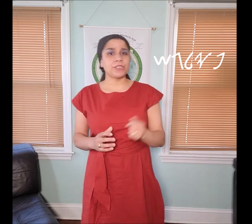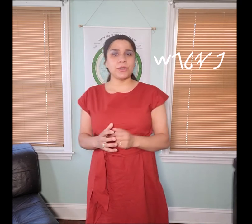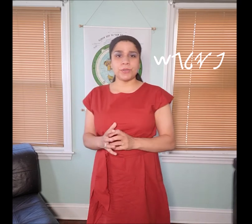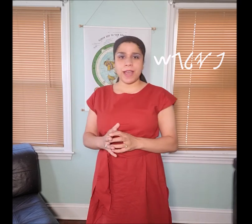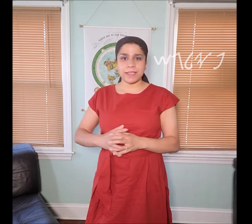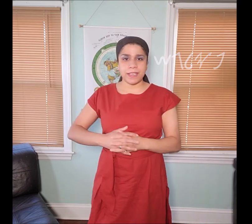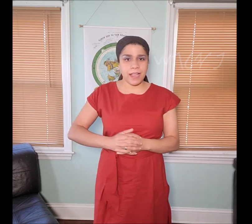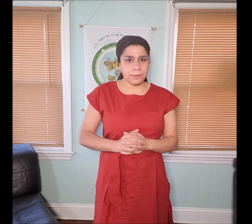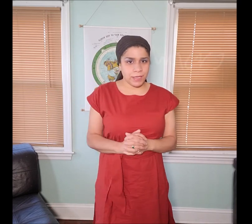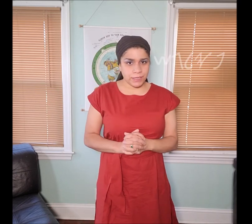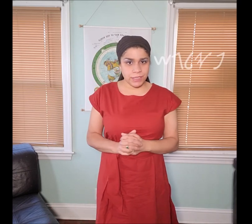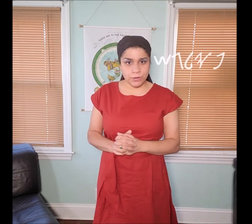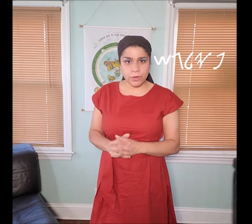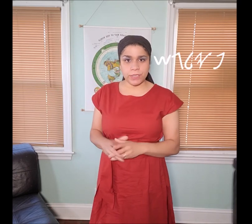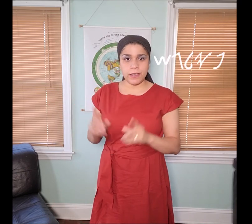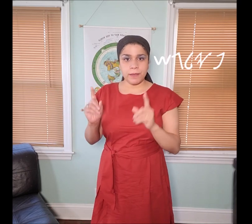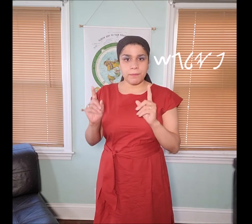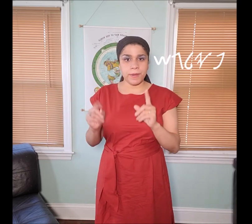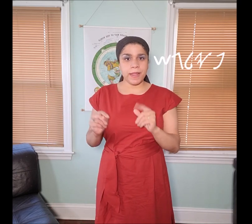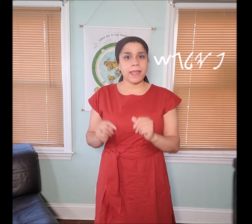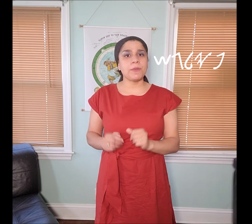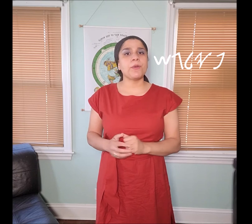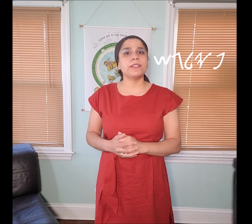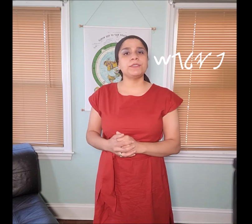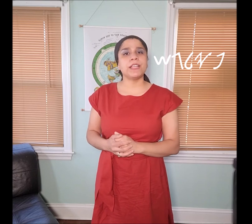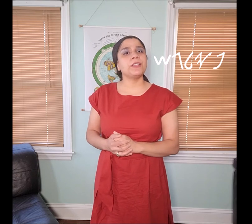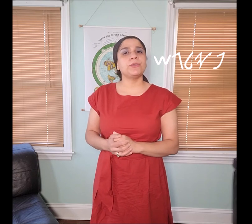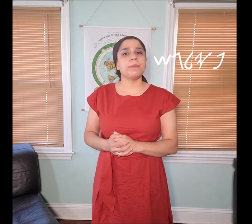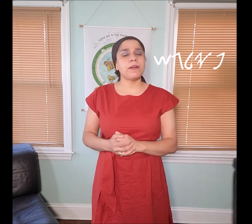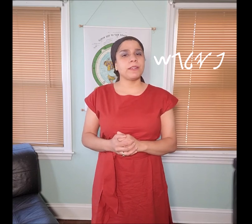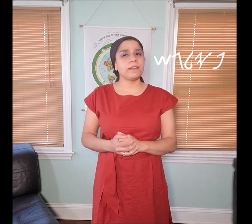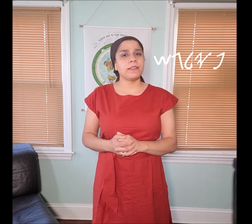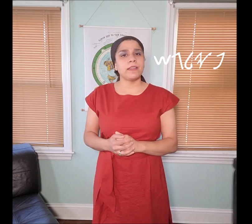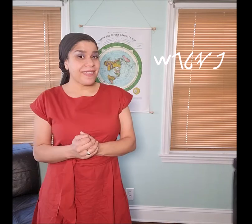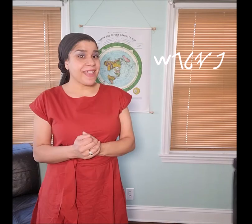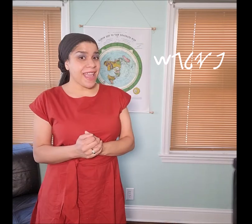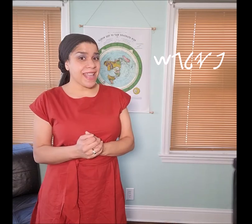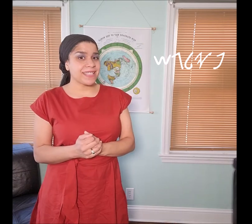show you how to sign because it's very lewd, but I am going to tell you about it, the hand